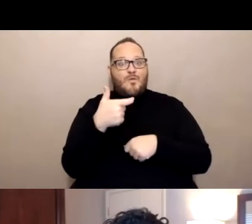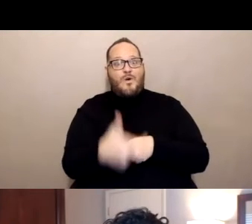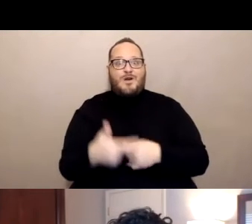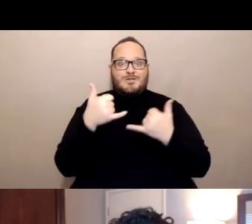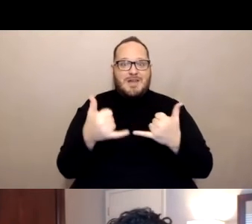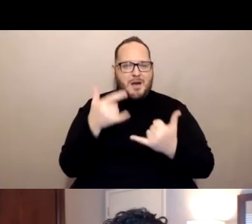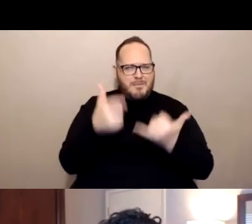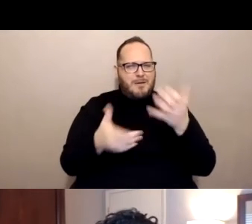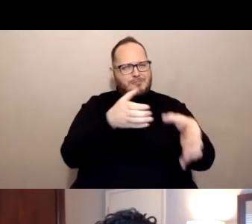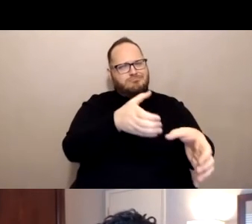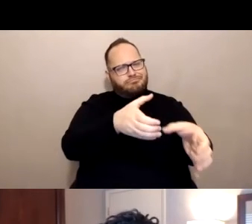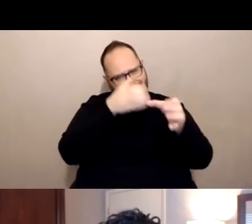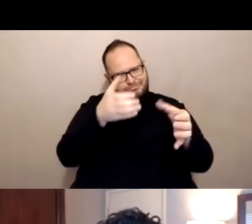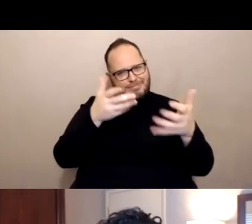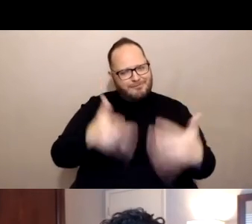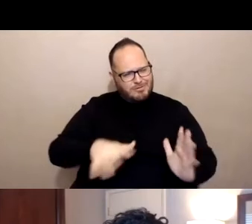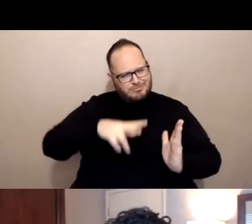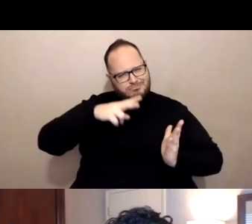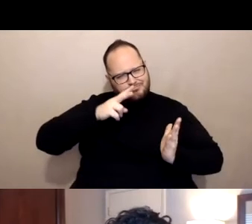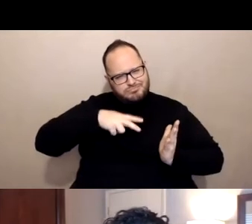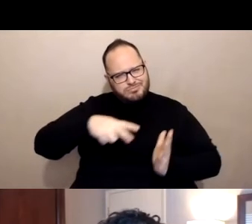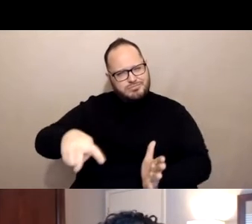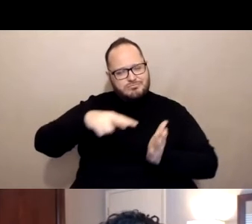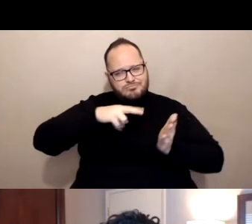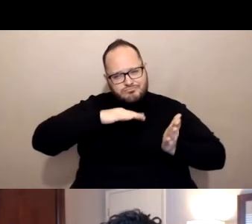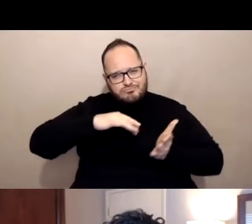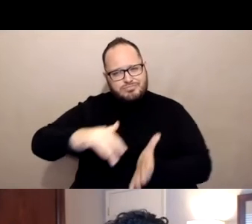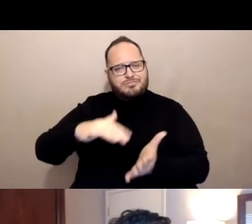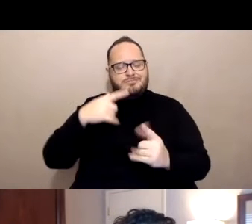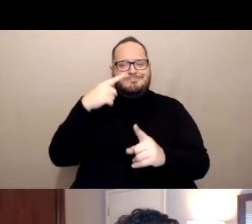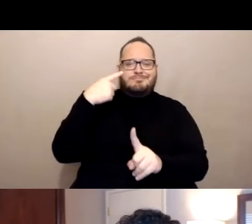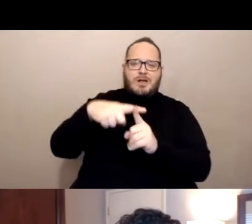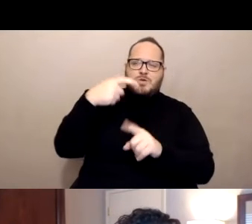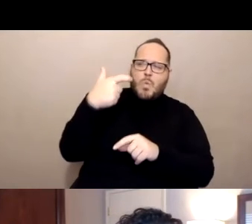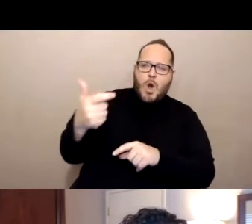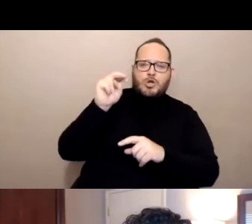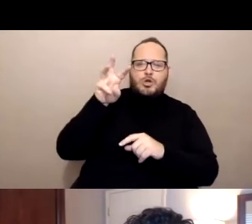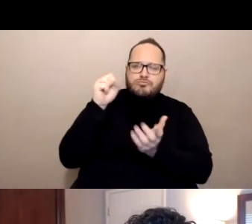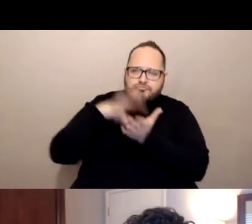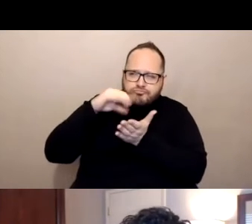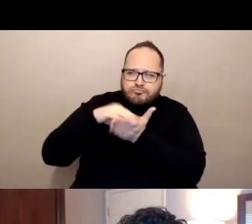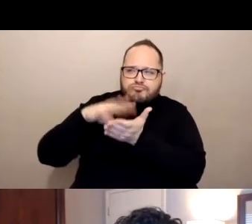and have been reading or listening to a lot of news on the vaccines but we just wanted to provide some foundational knowledge